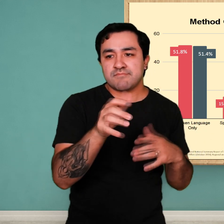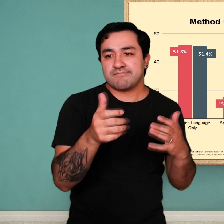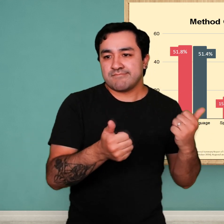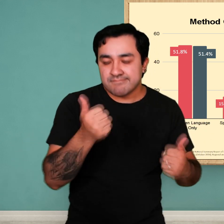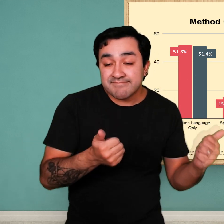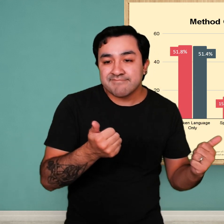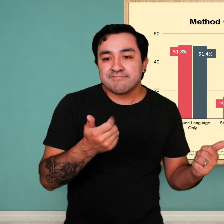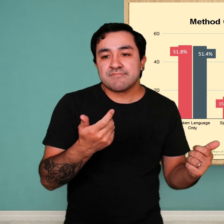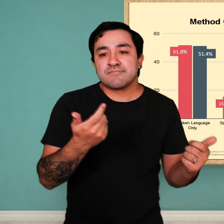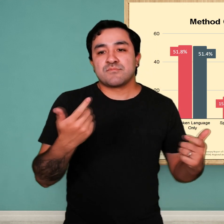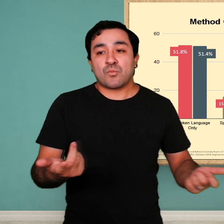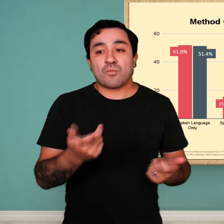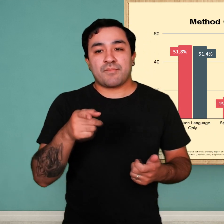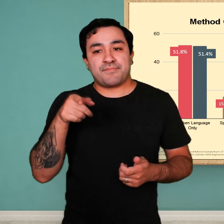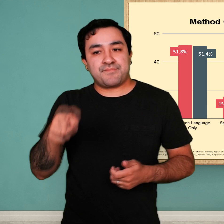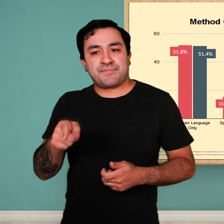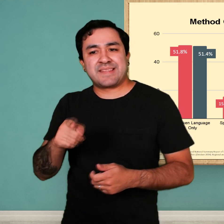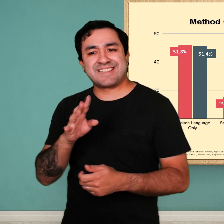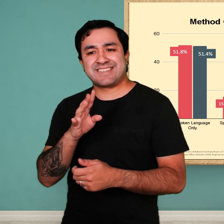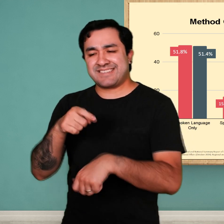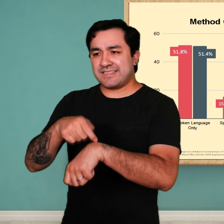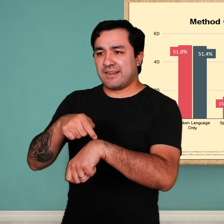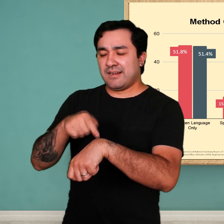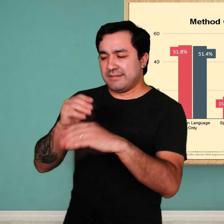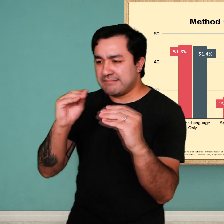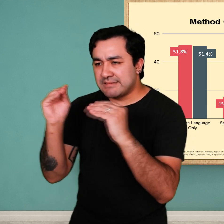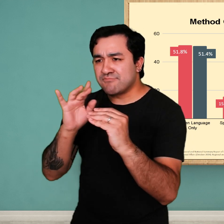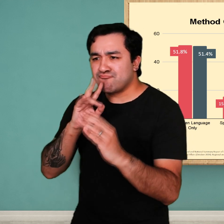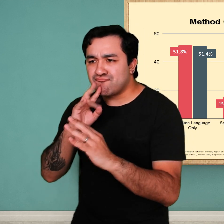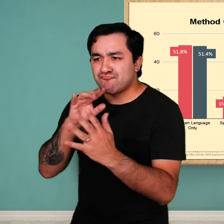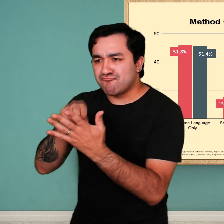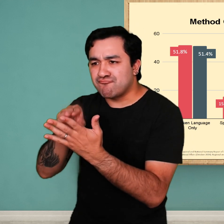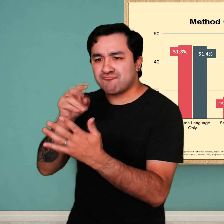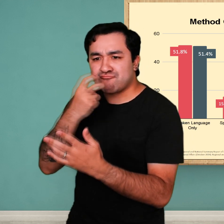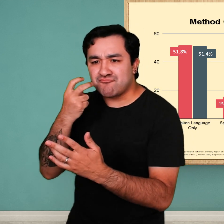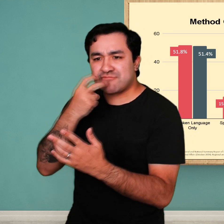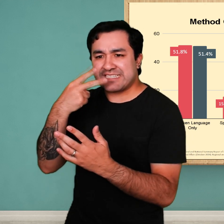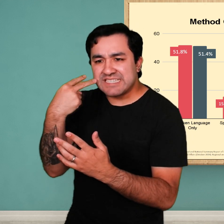the experience of Deaf students in speech-only environments different than Deaf students in ASL